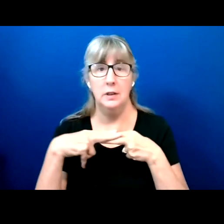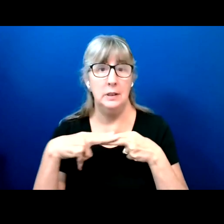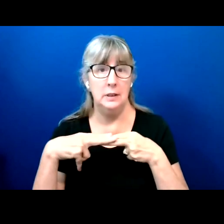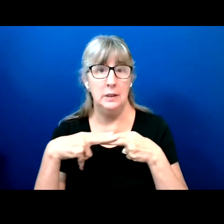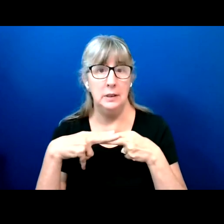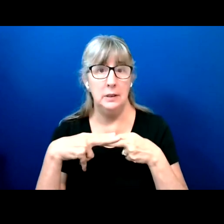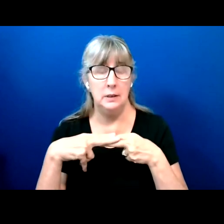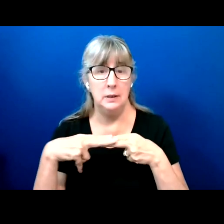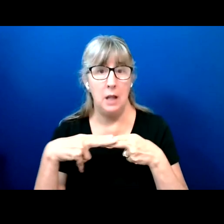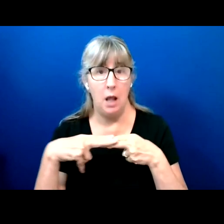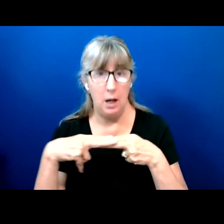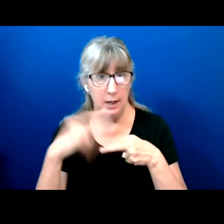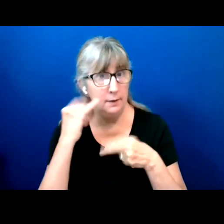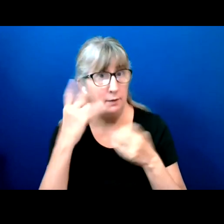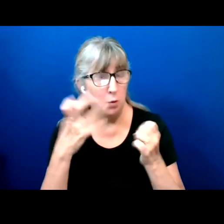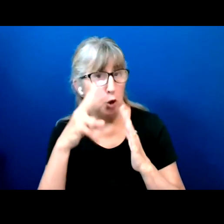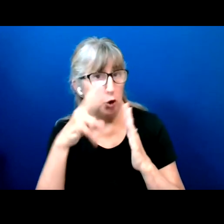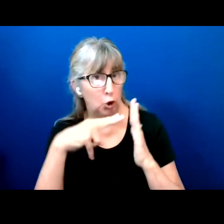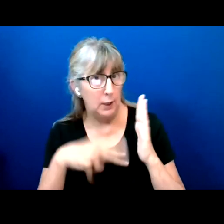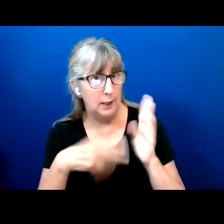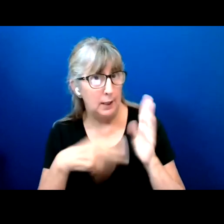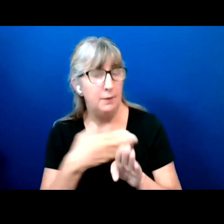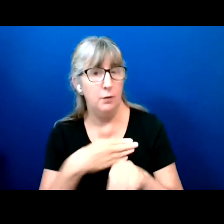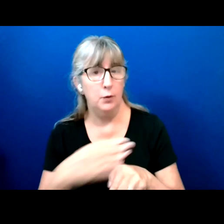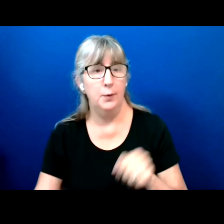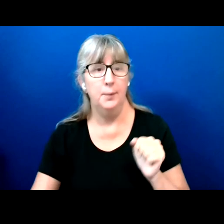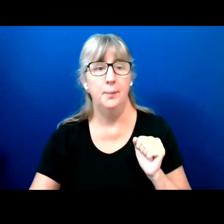out ahead of the different sessions.